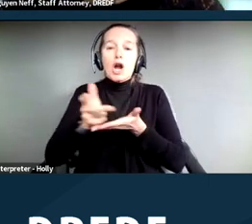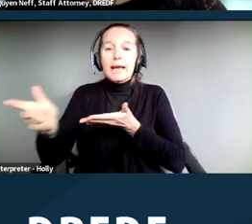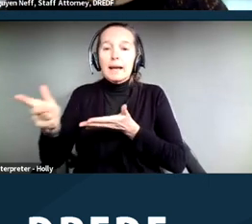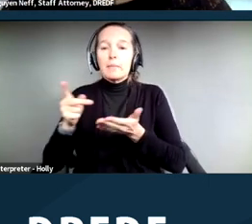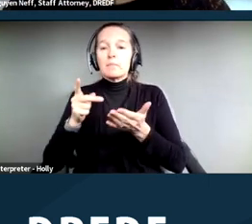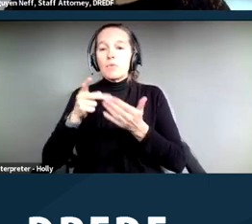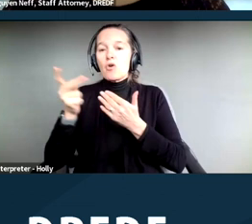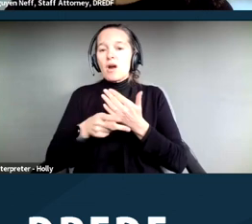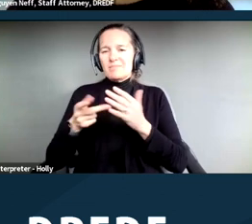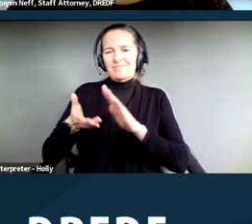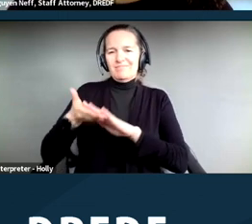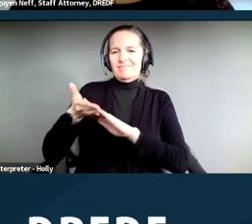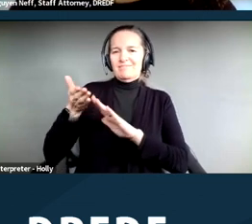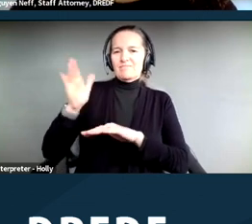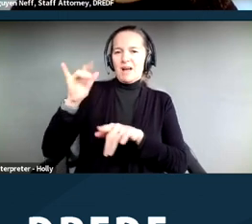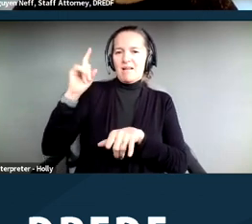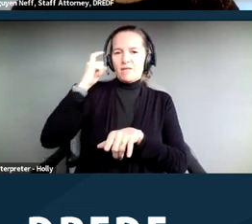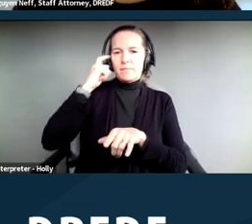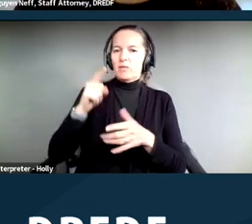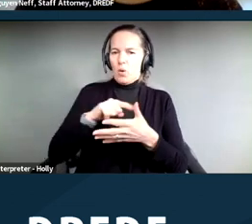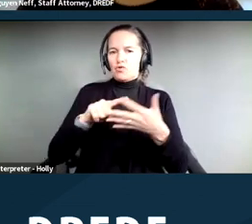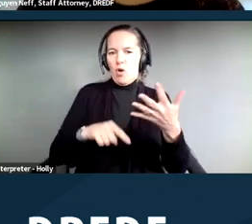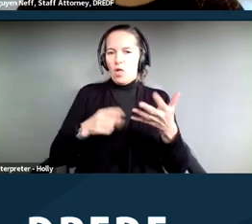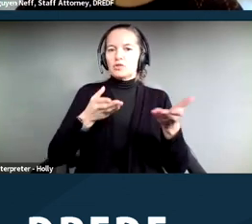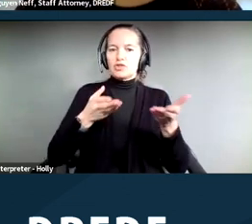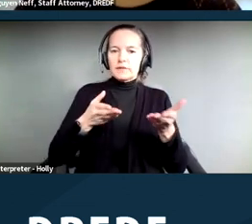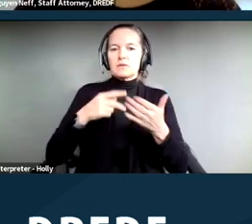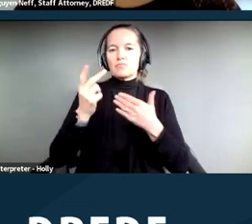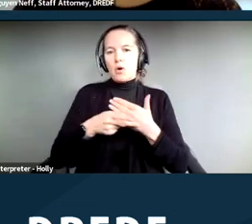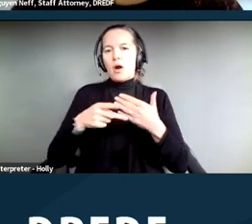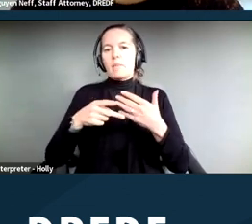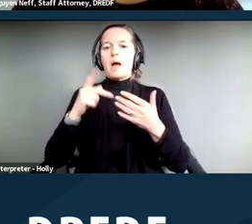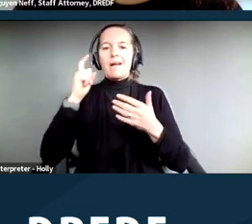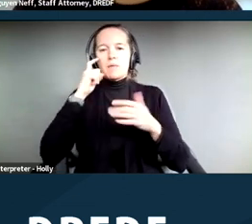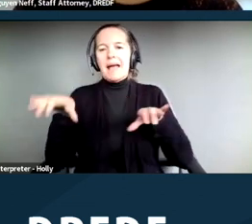government. These are all considered services programs, activities of the government, where the